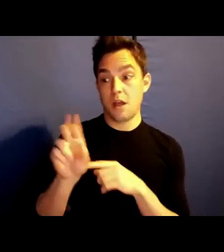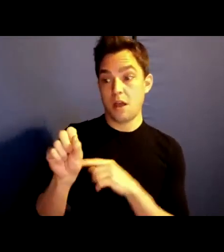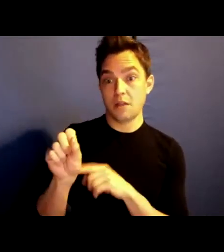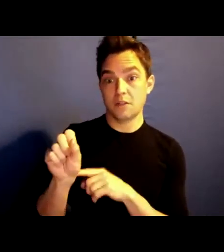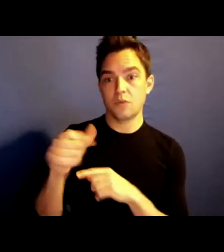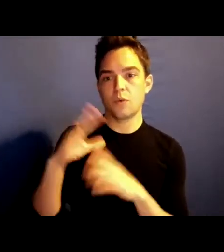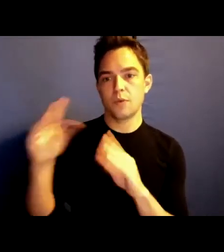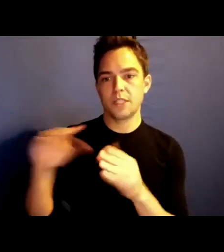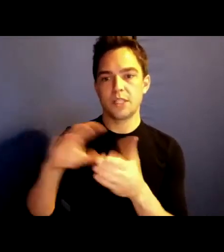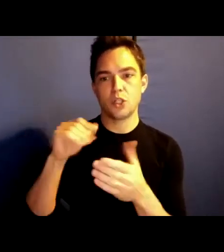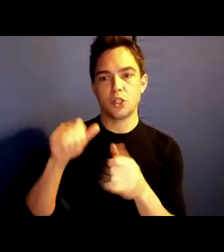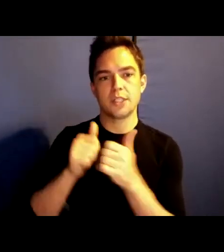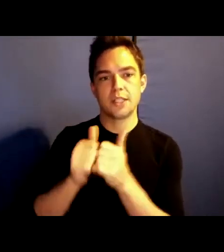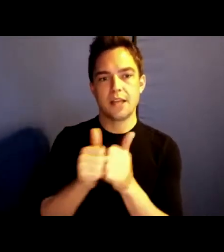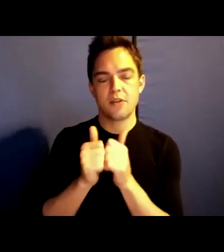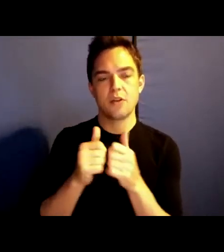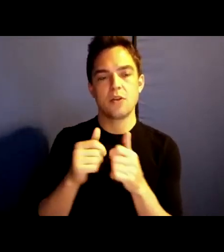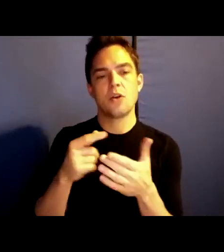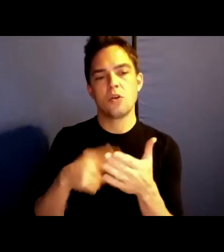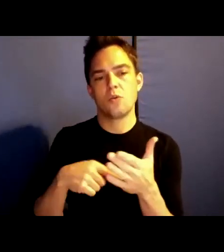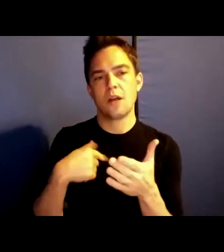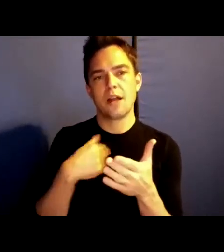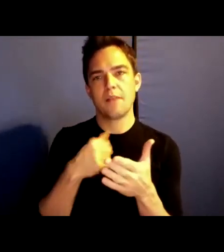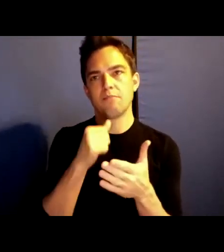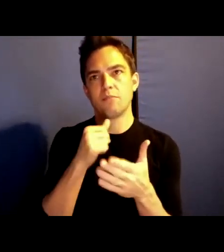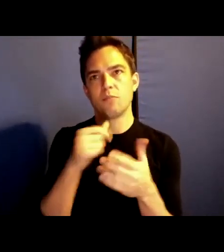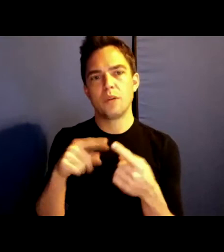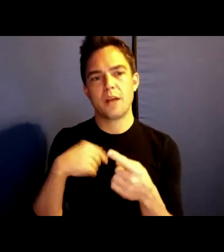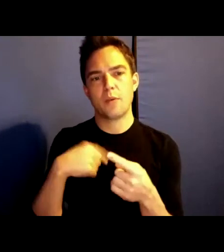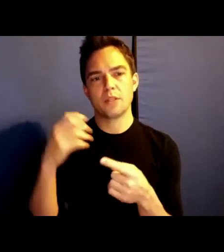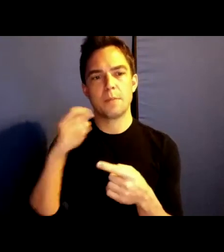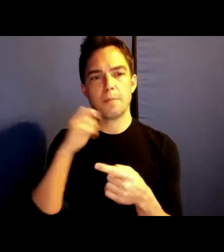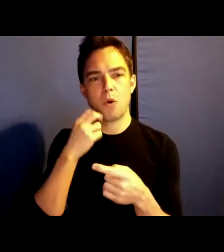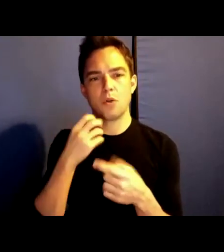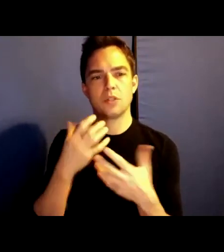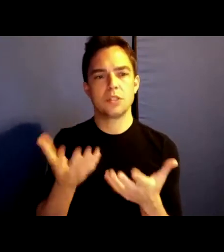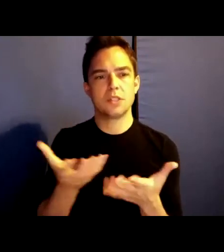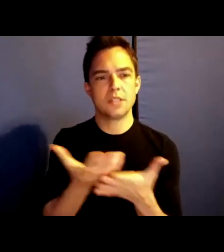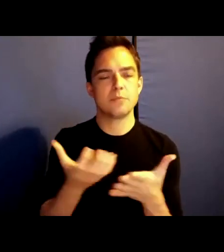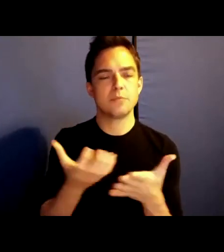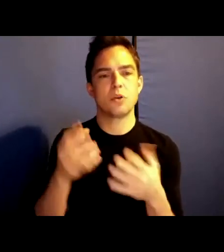I have not been bold, desperate, or visionary enough to accomplish.